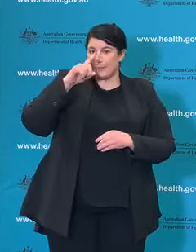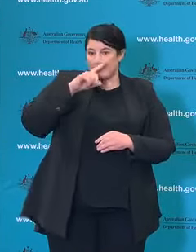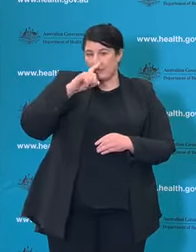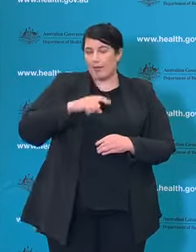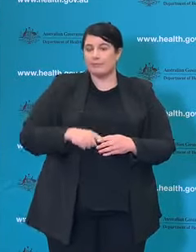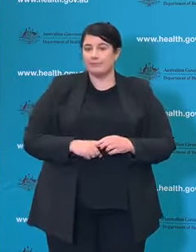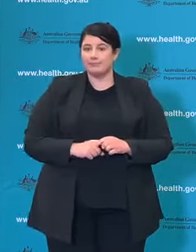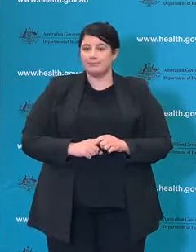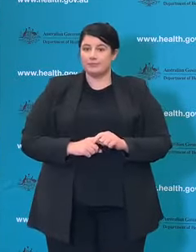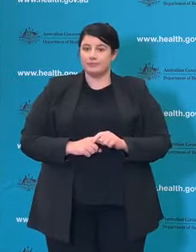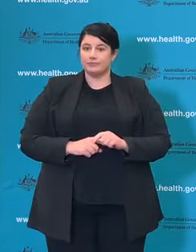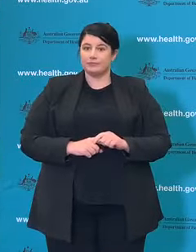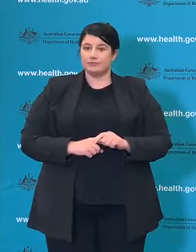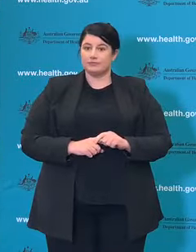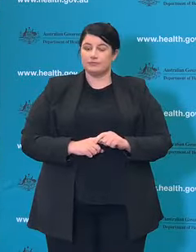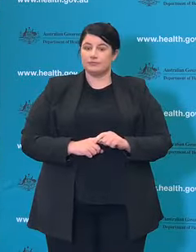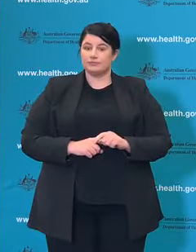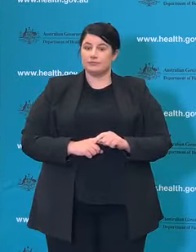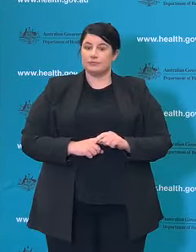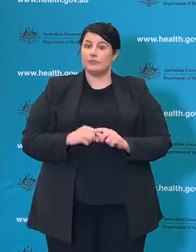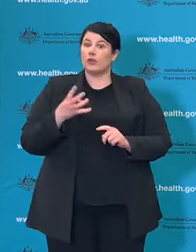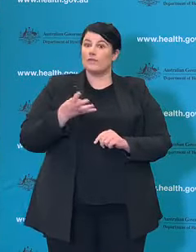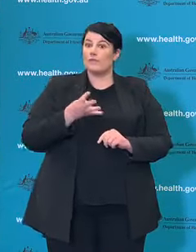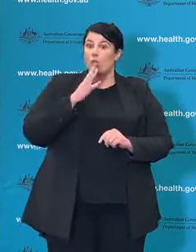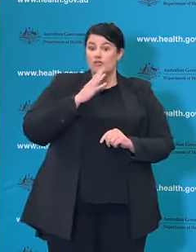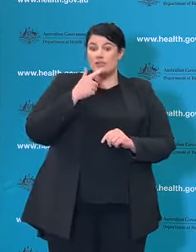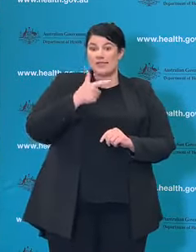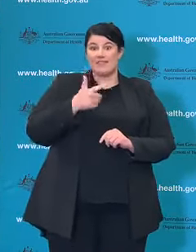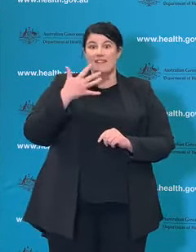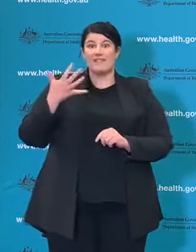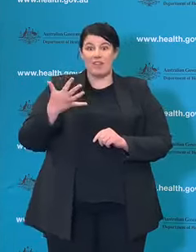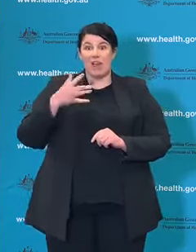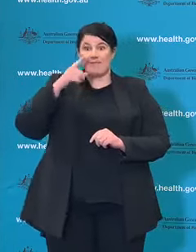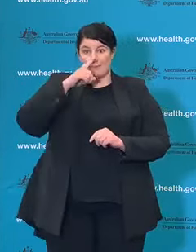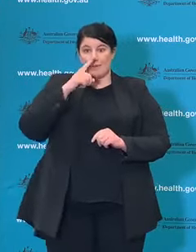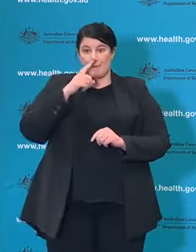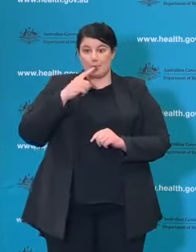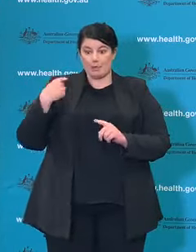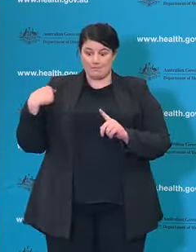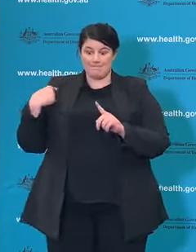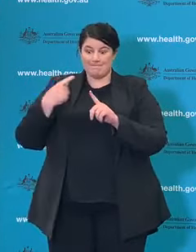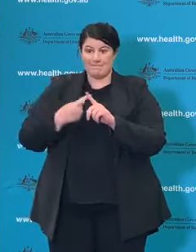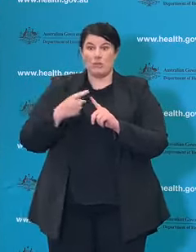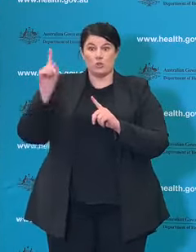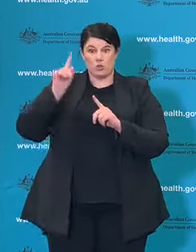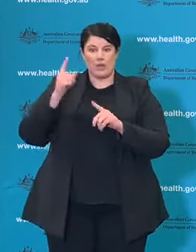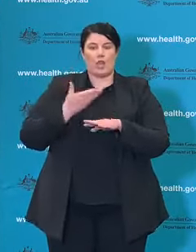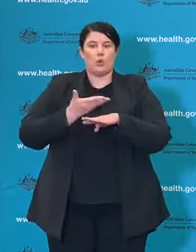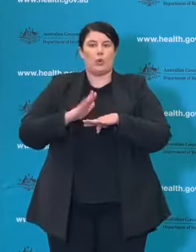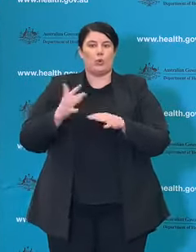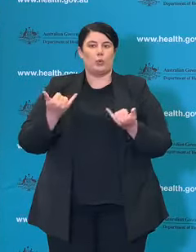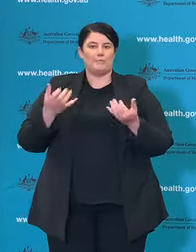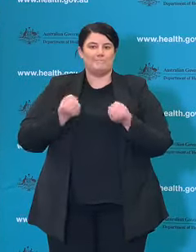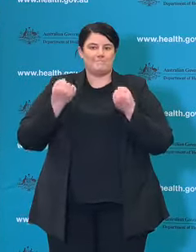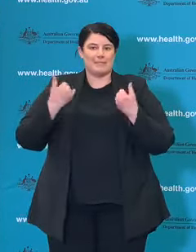With 475 newly confirmed cases to twelve noon today. In New South Wales there